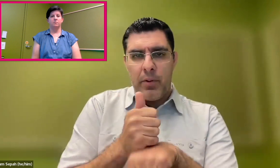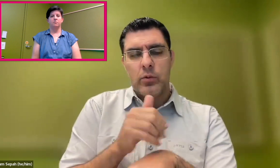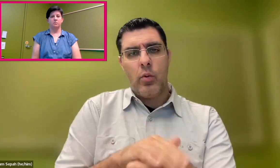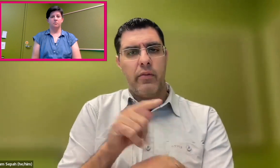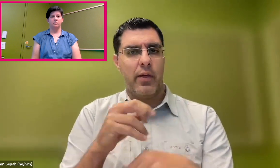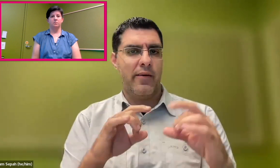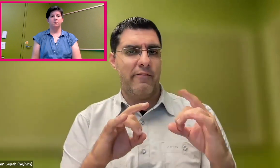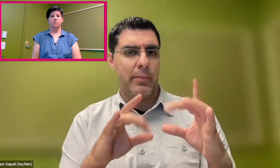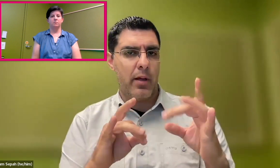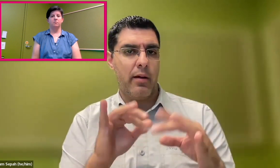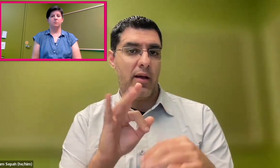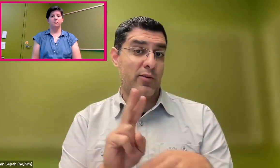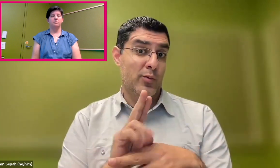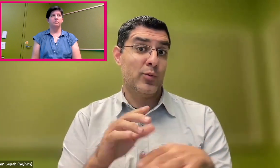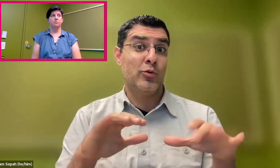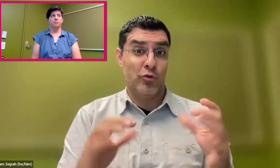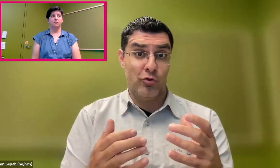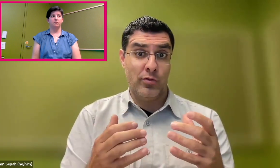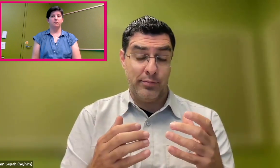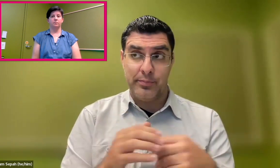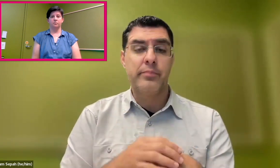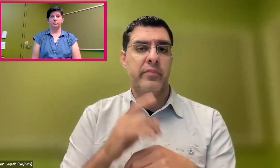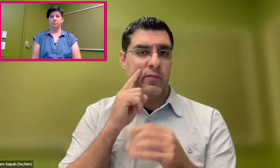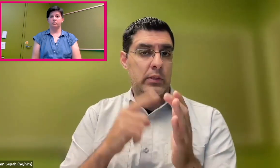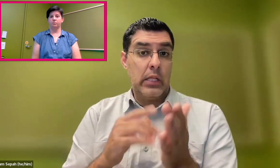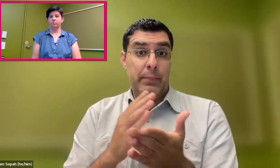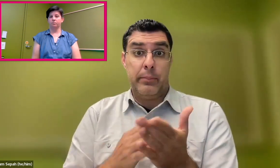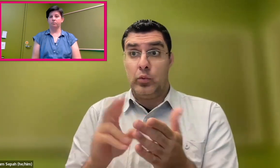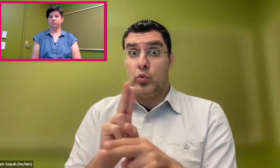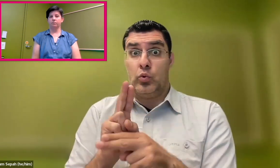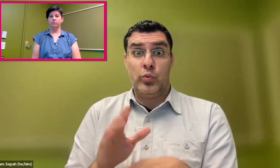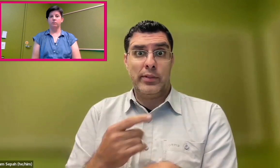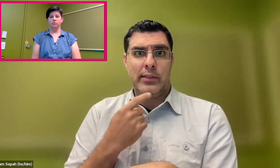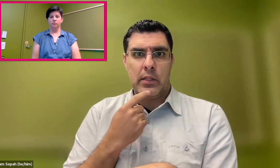And then, in terms of ethics, that is often shaped by people's feedback.